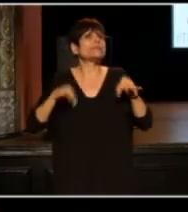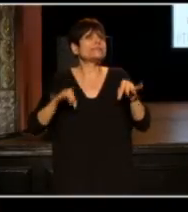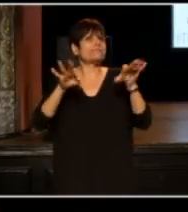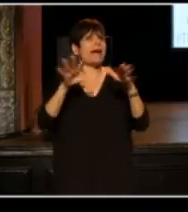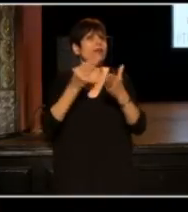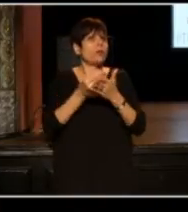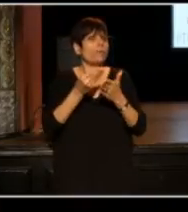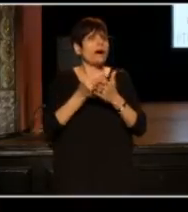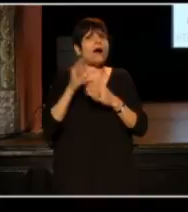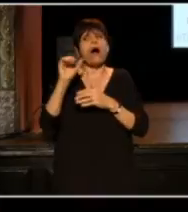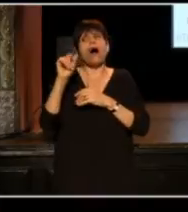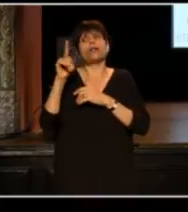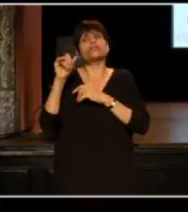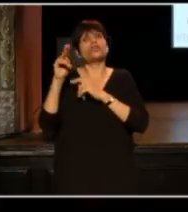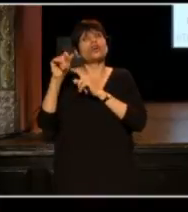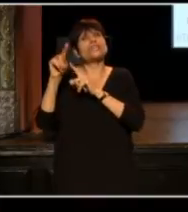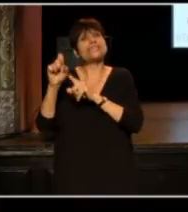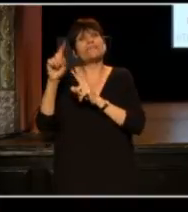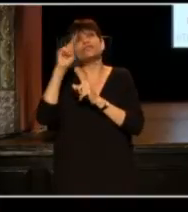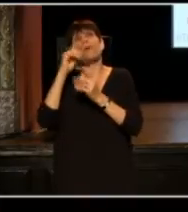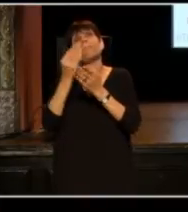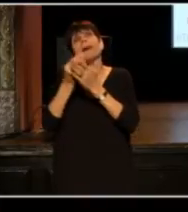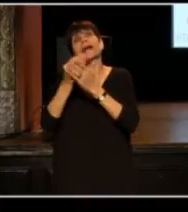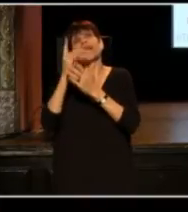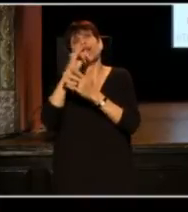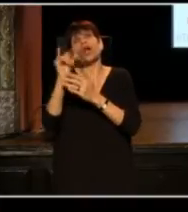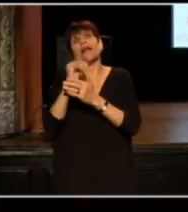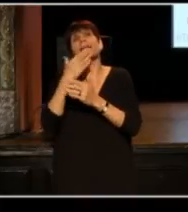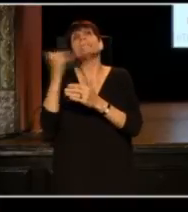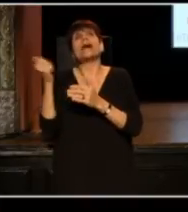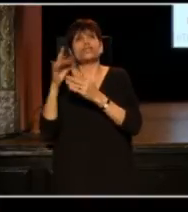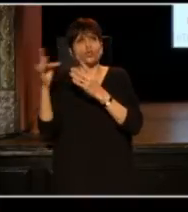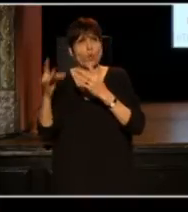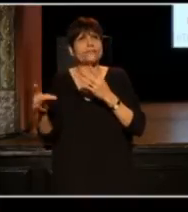Alternative Mint shows what your money would look like, if you'd made better choices with it.